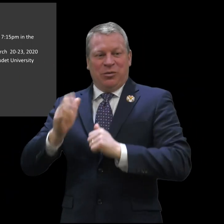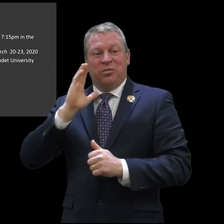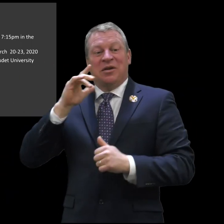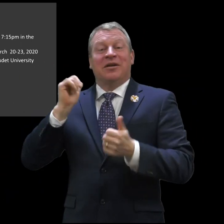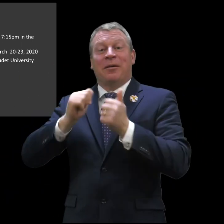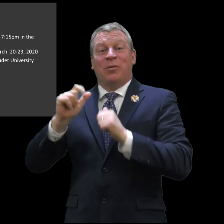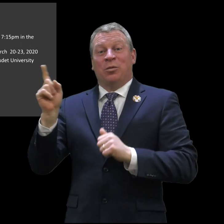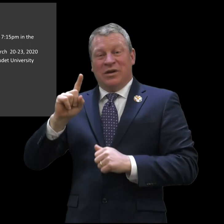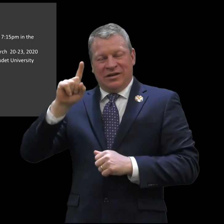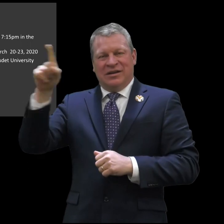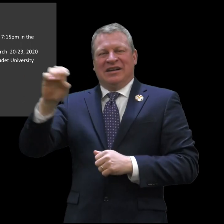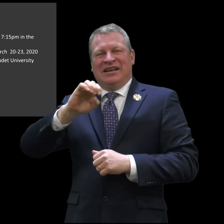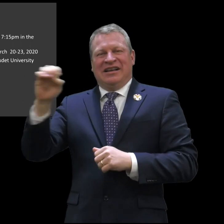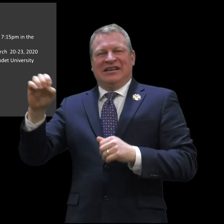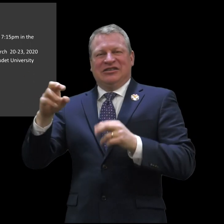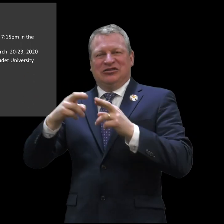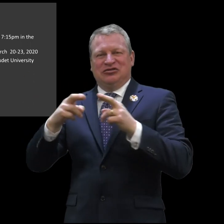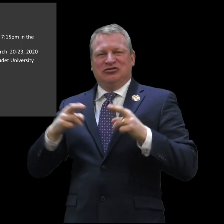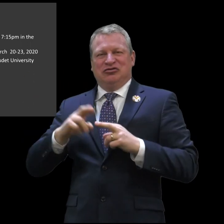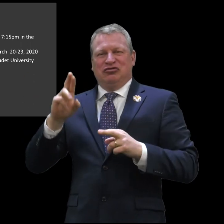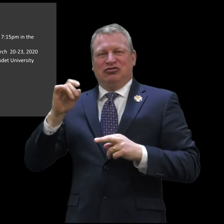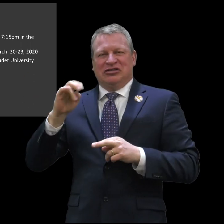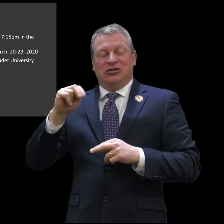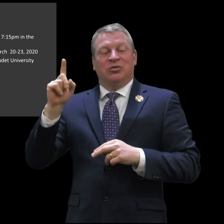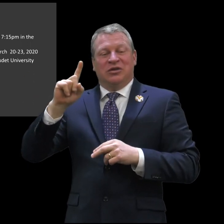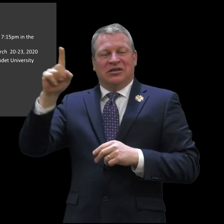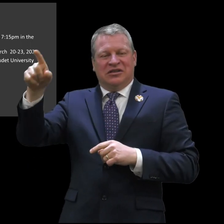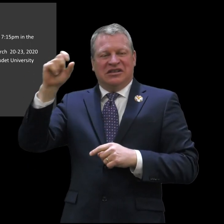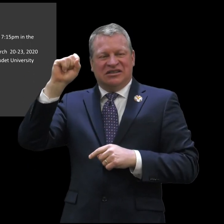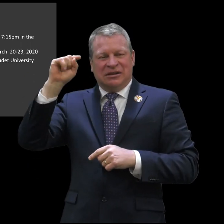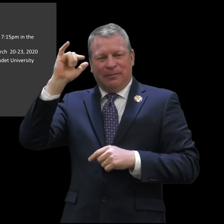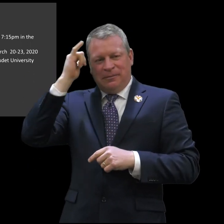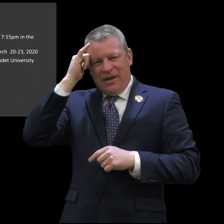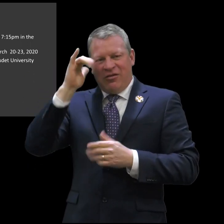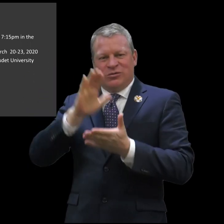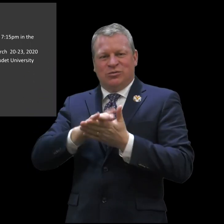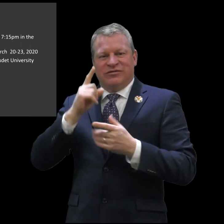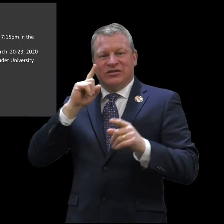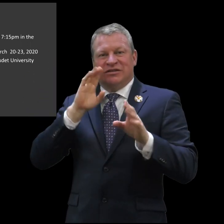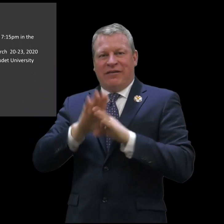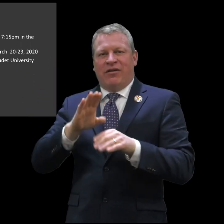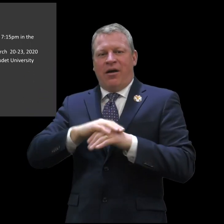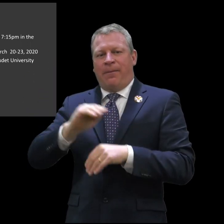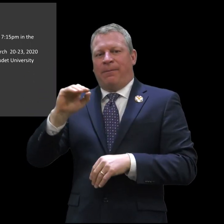Region Competition will be held at Saint Mary's School for the Deaf on March 20th